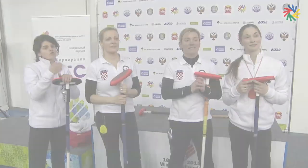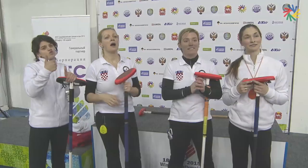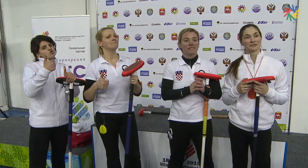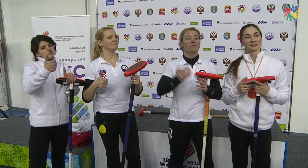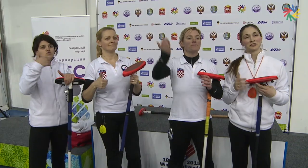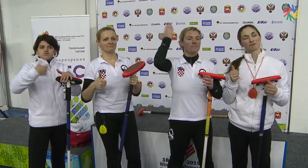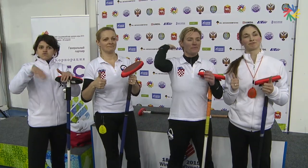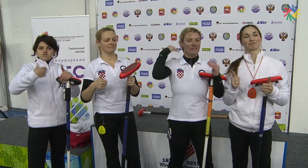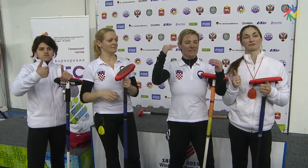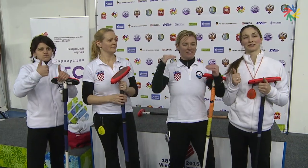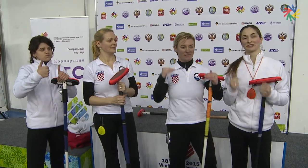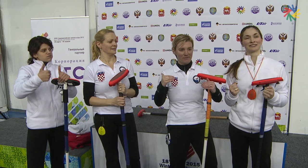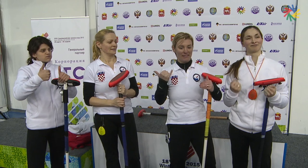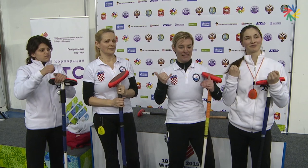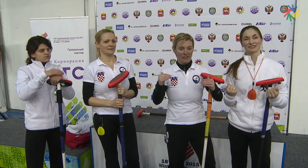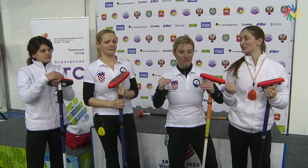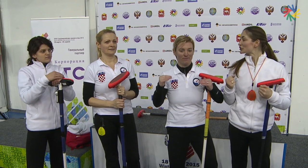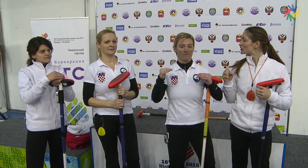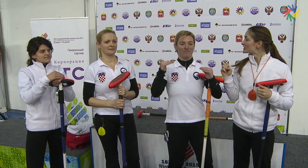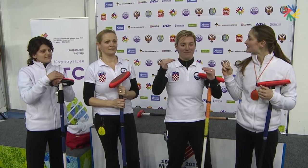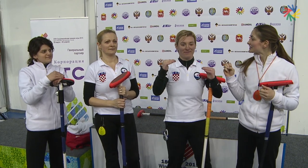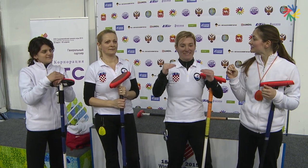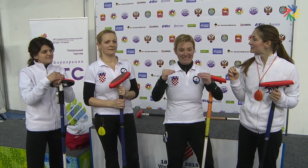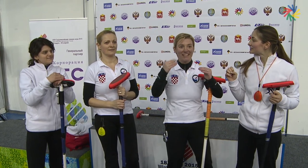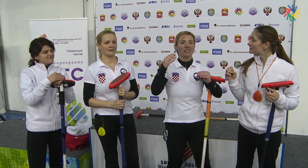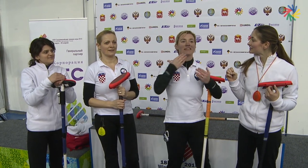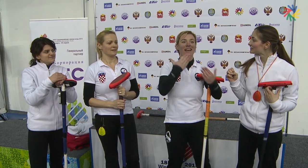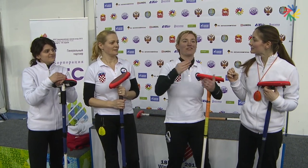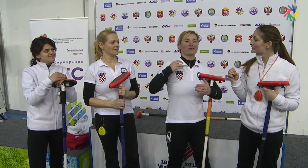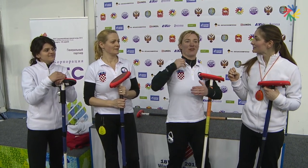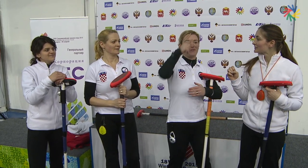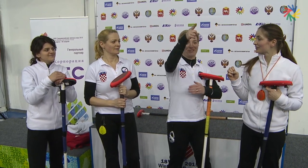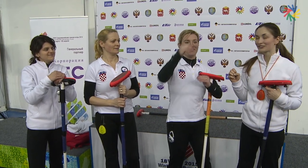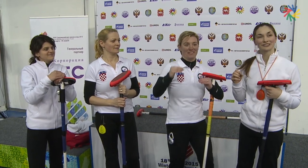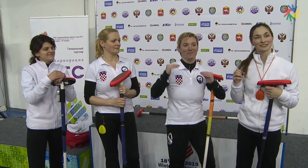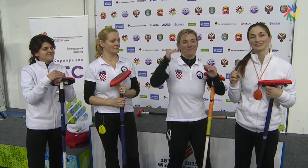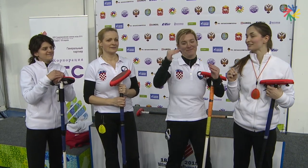Great! Our level of playing was not as competitive, but we are improving now thanks to our coach who is right over there.